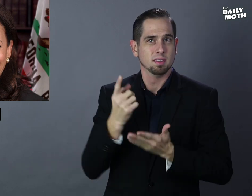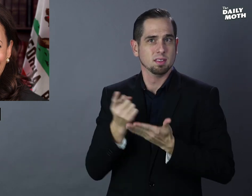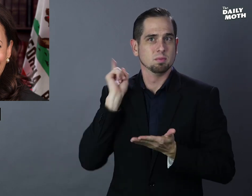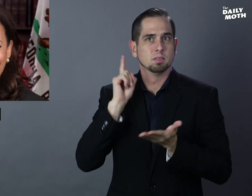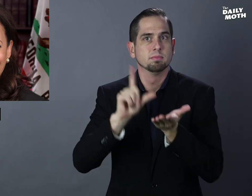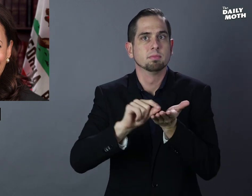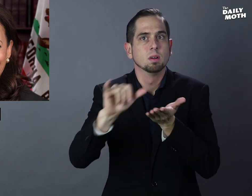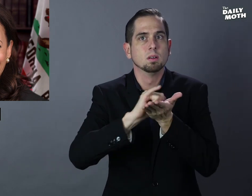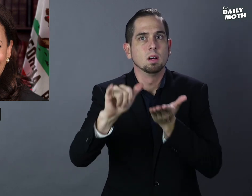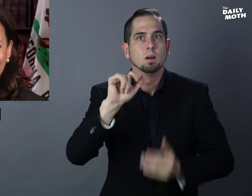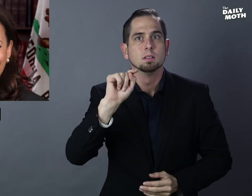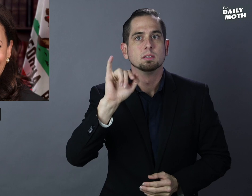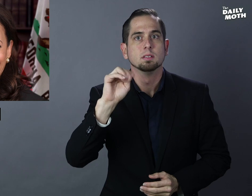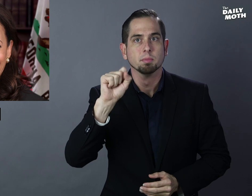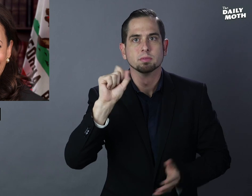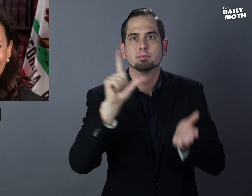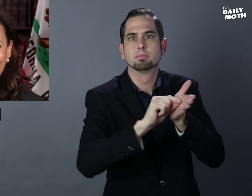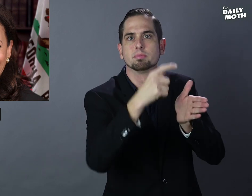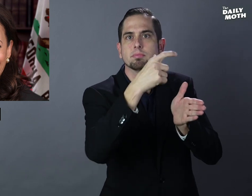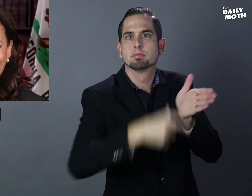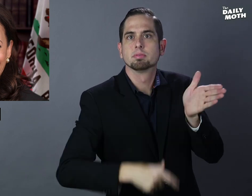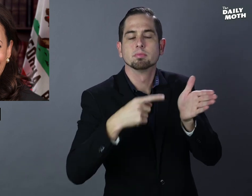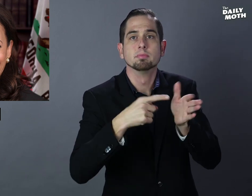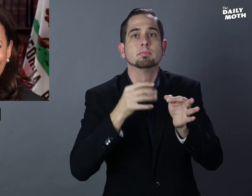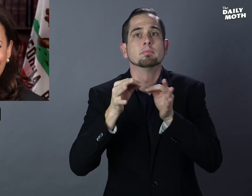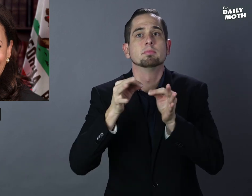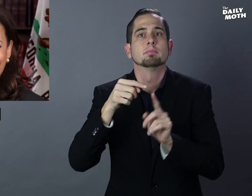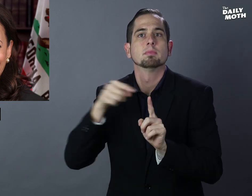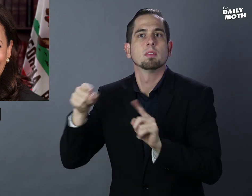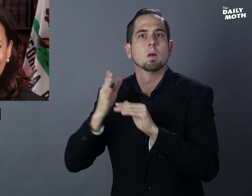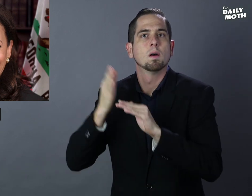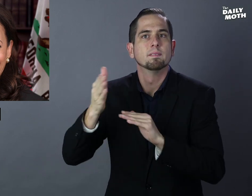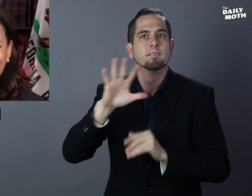Last week the New York Times ran a story where over